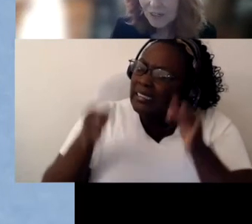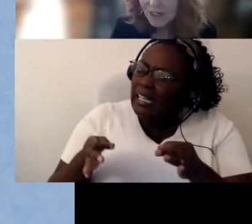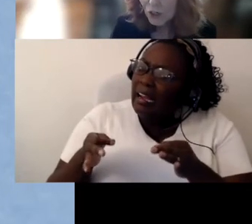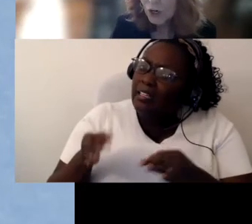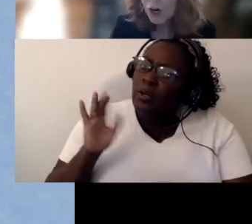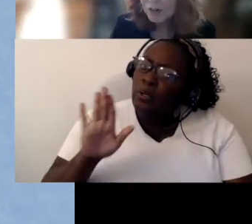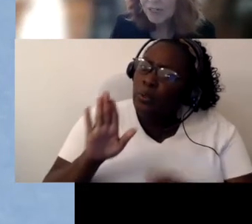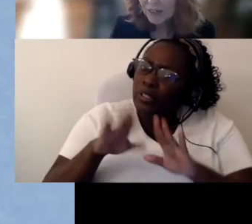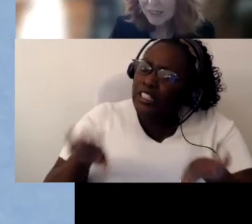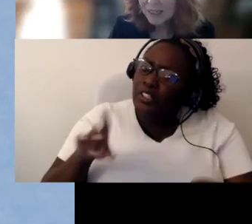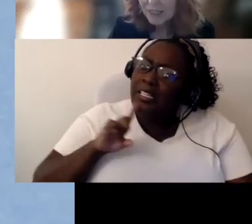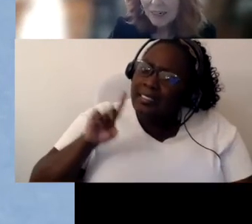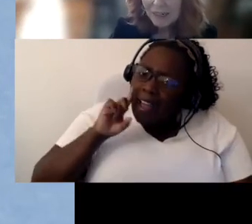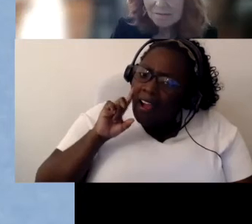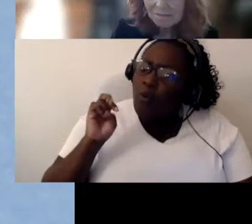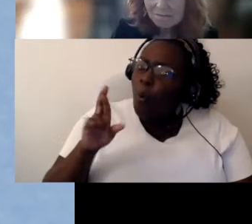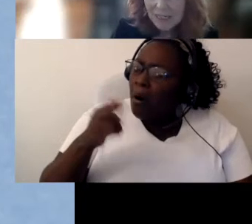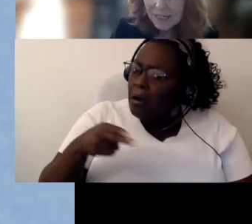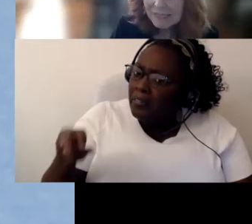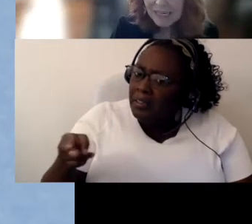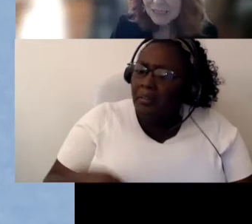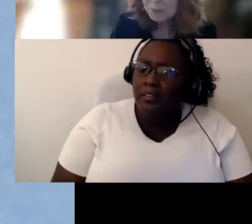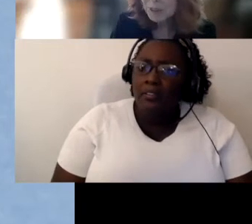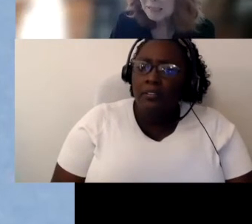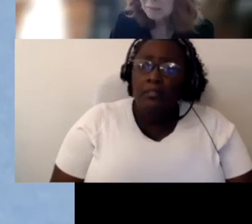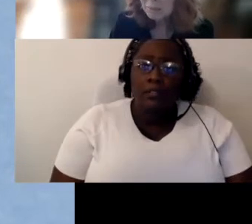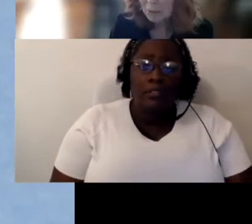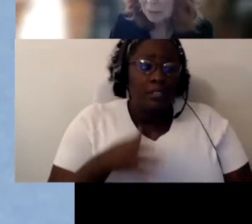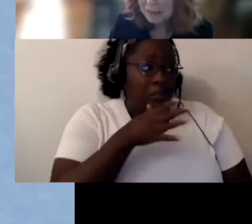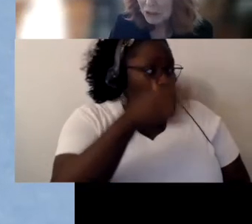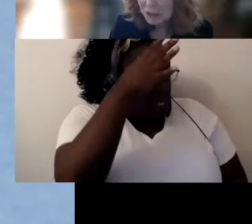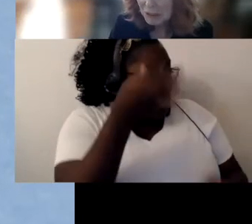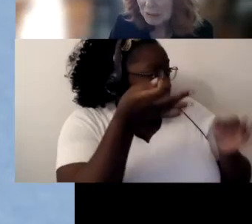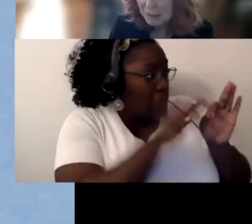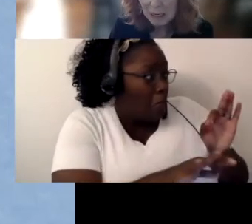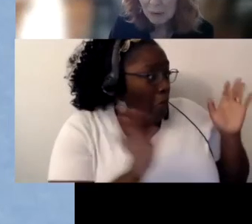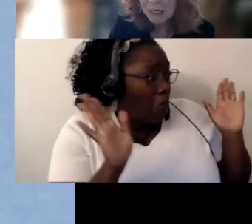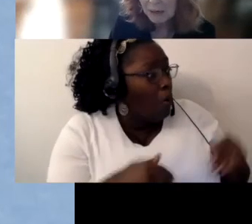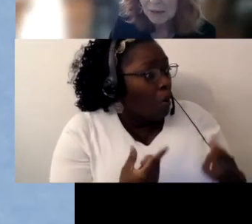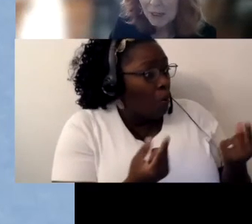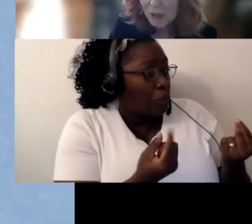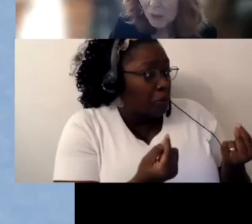Or hard of hearing? And that say that, oh it’s pretty simple like they just- they don't hear, you know.